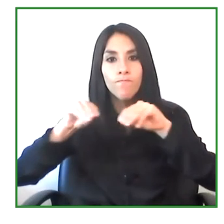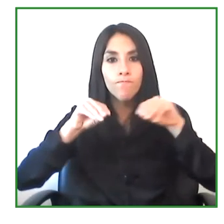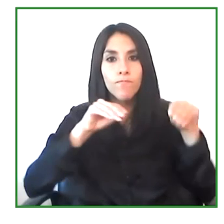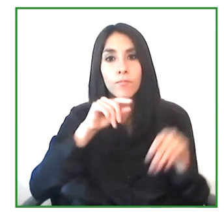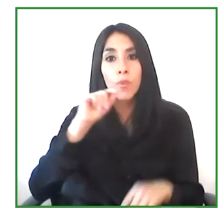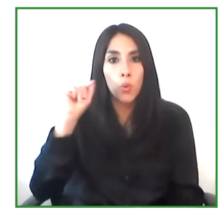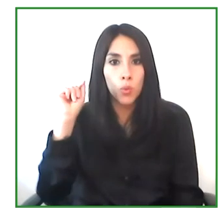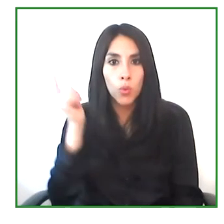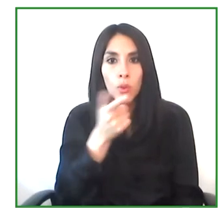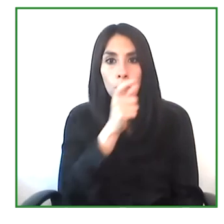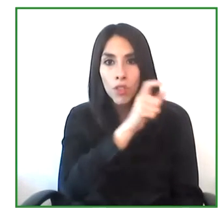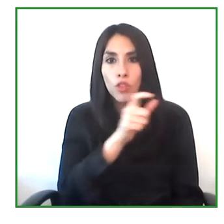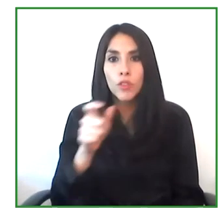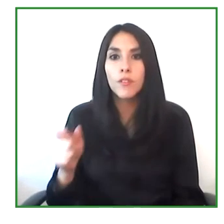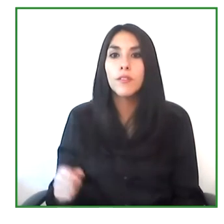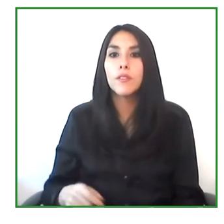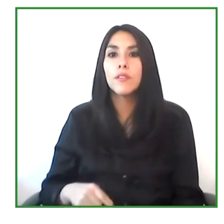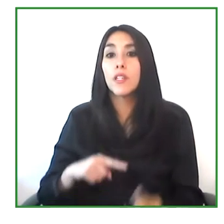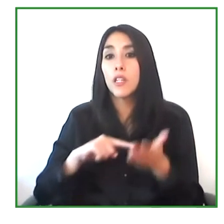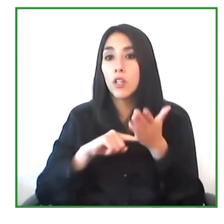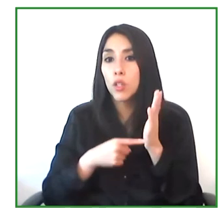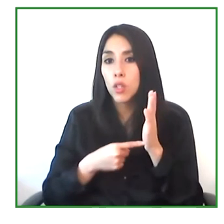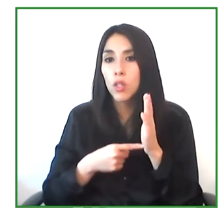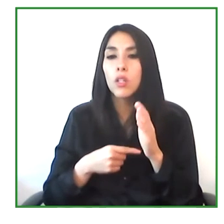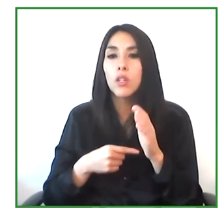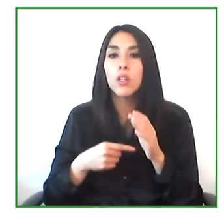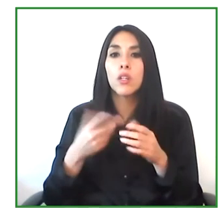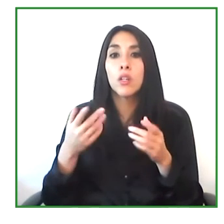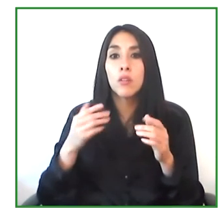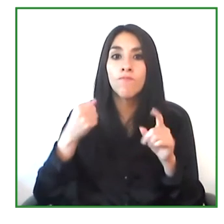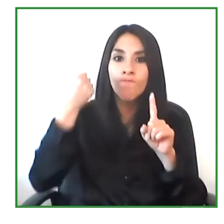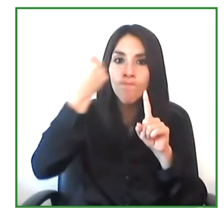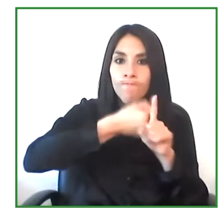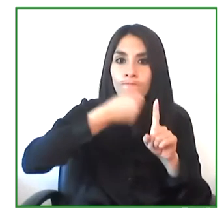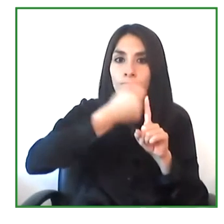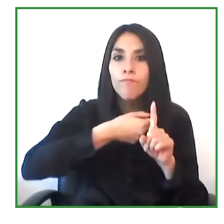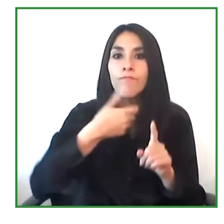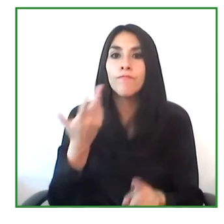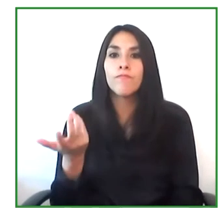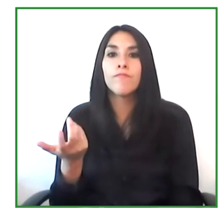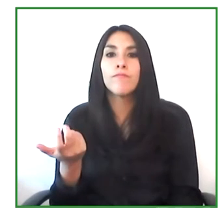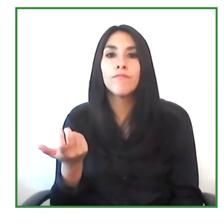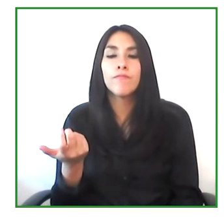And hopefully this tool is a standard among blind people,